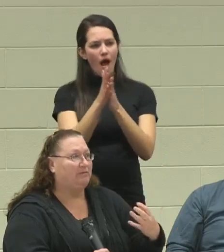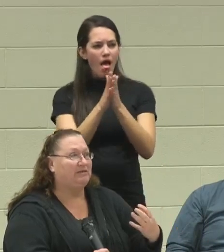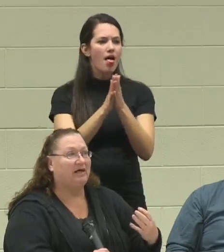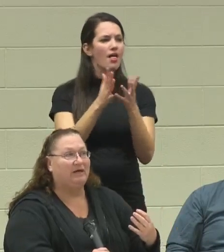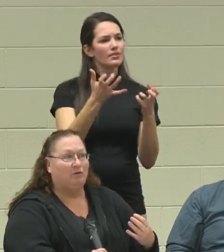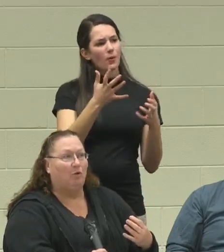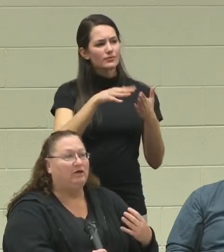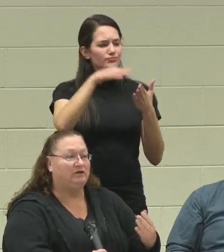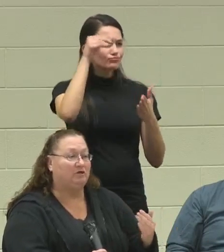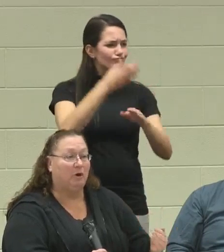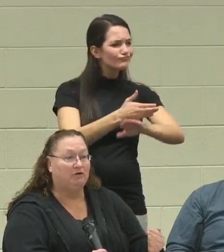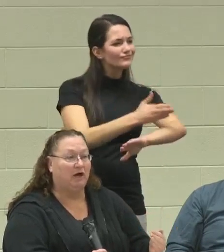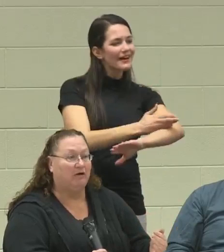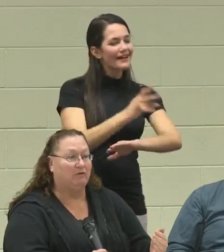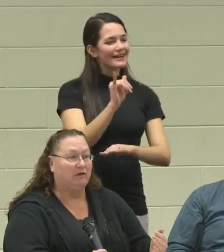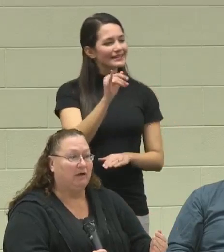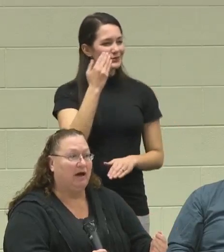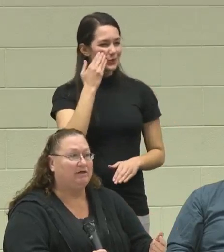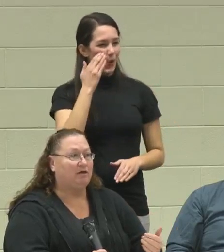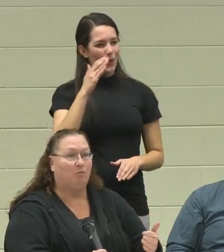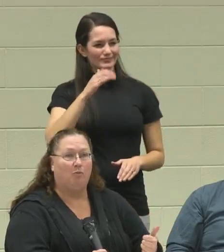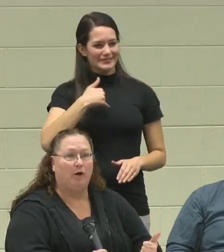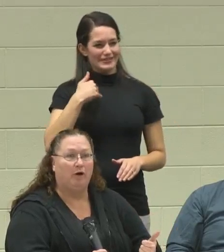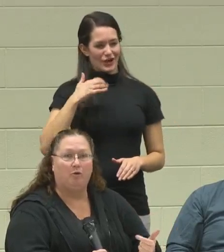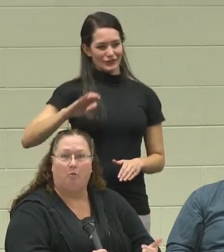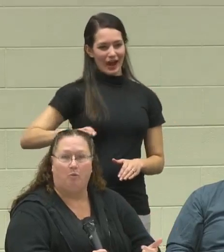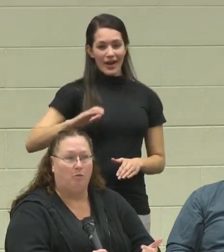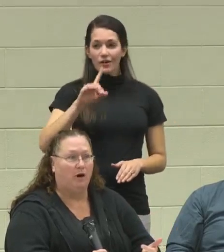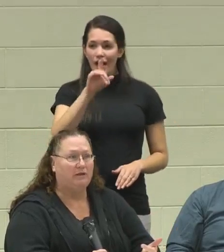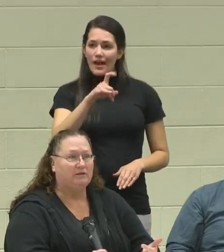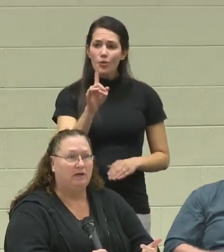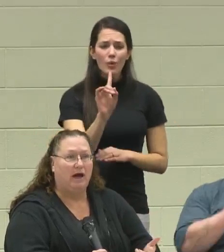It's like watching a small child asking, "Where? What?